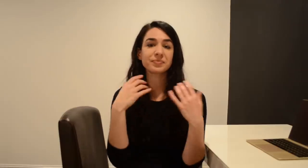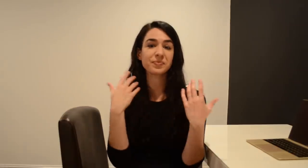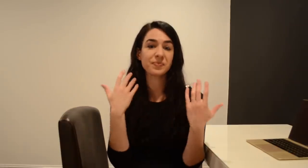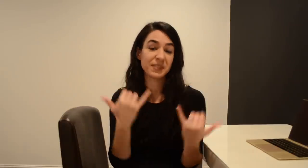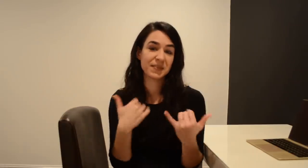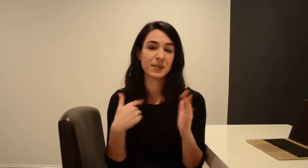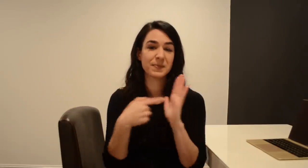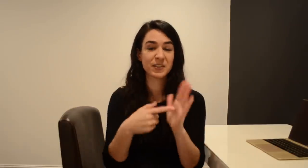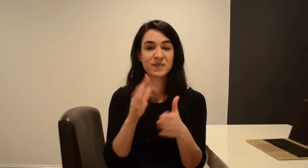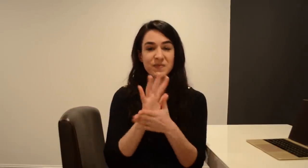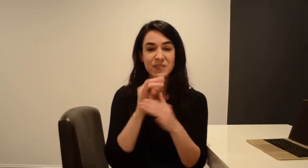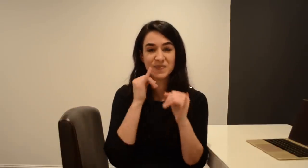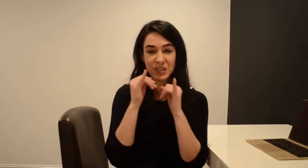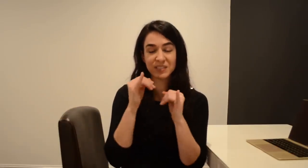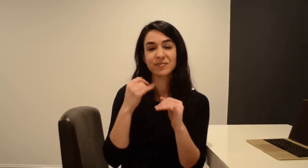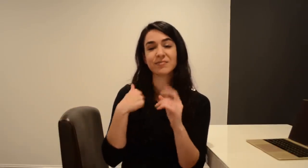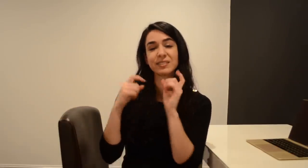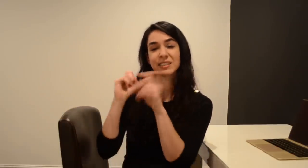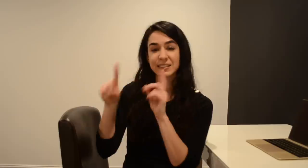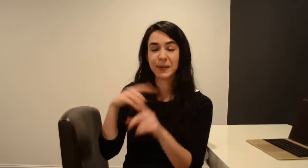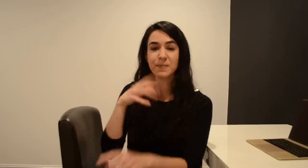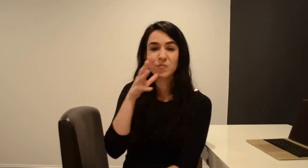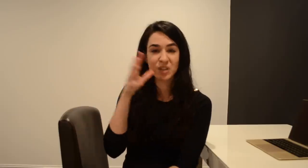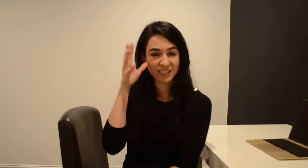I’m sharing the interview with my parents where I asked questions